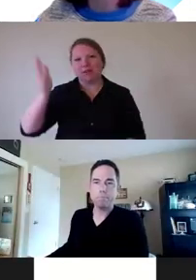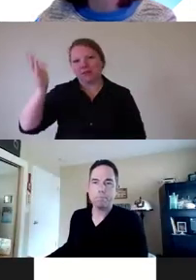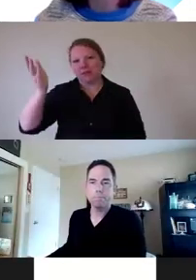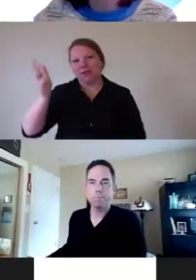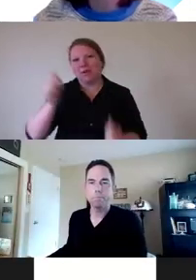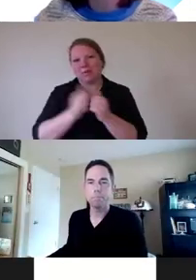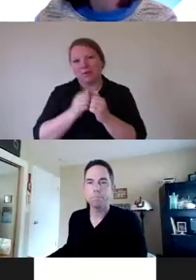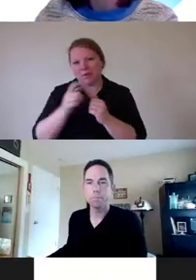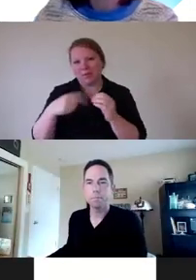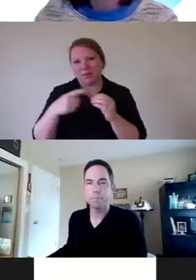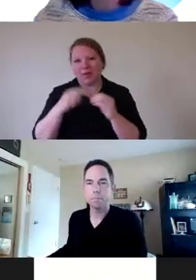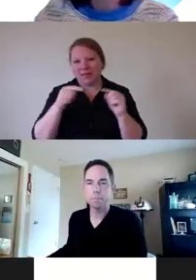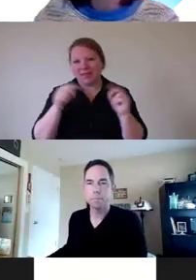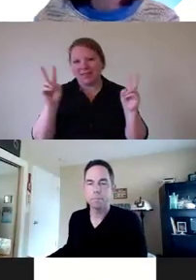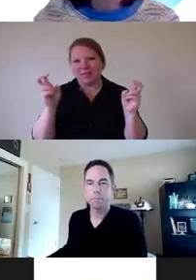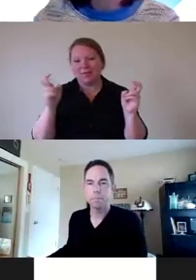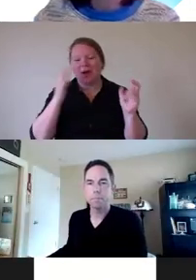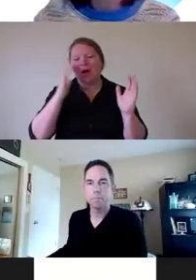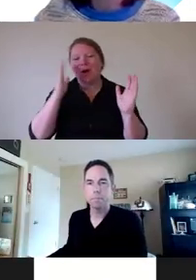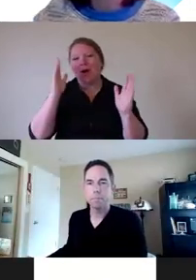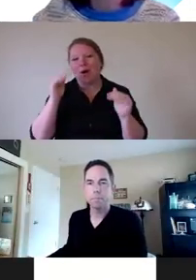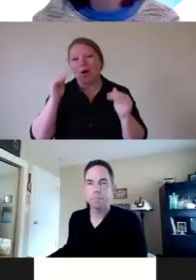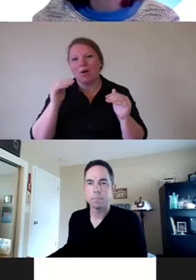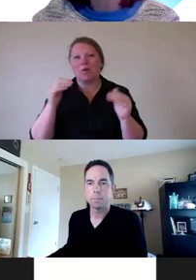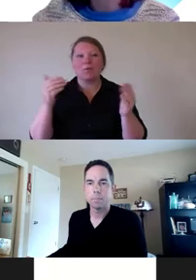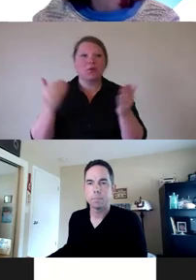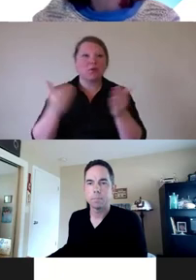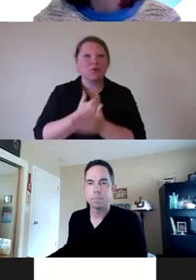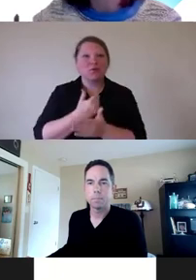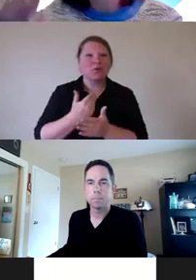I hope I've found some new converts along the way who can